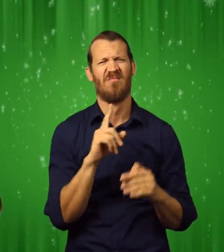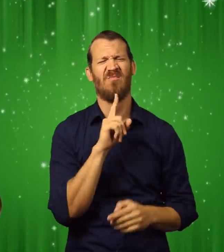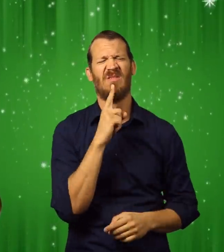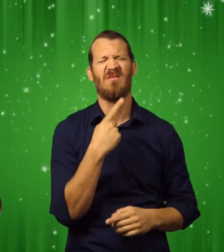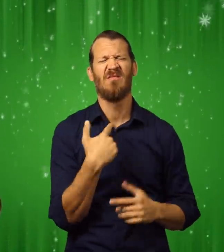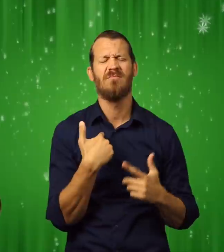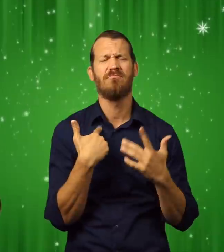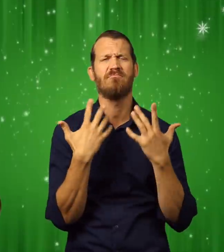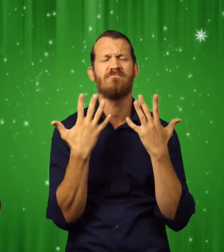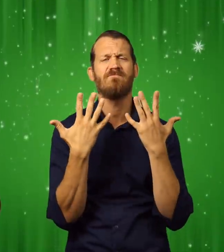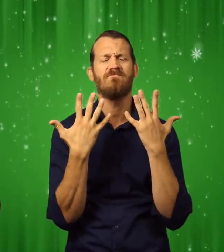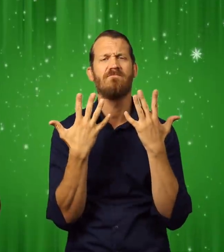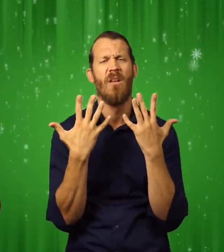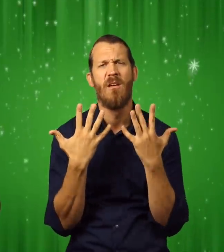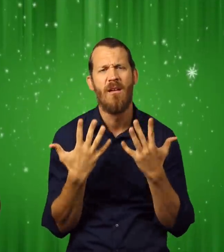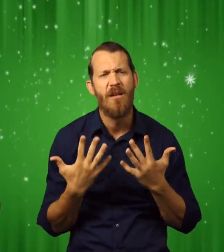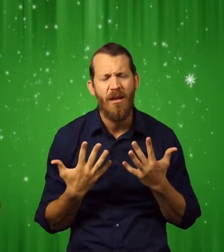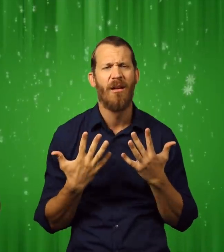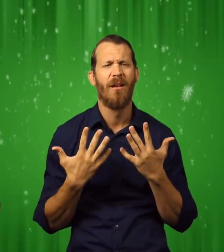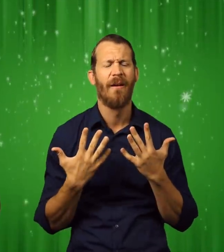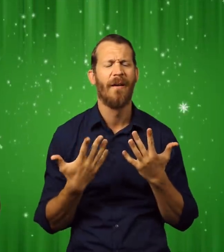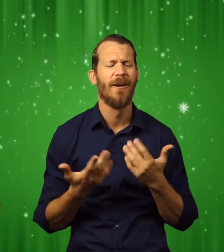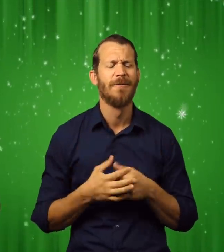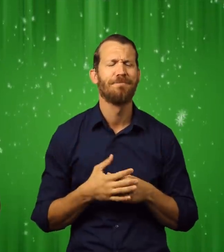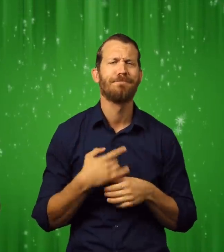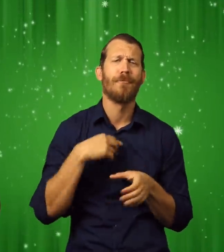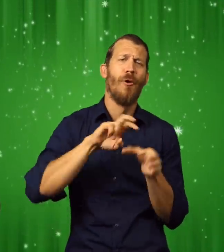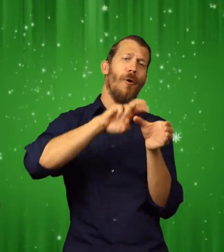I stood in my door and waved goodbye.